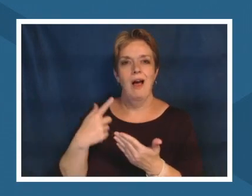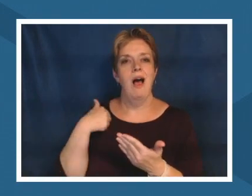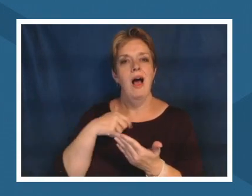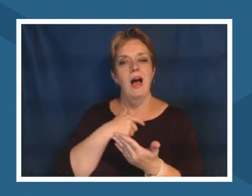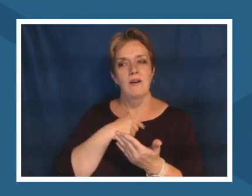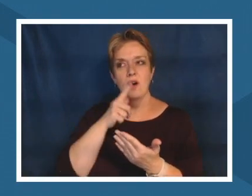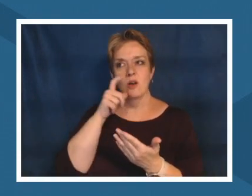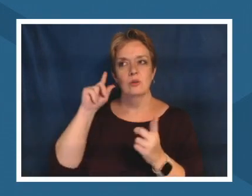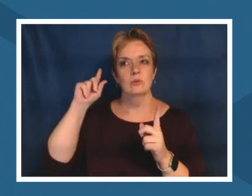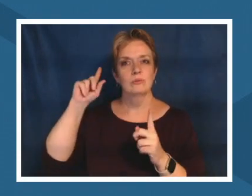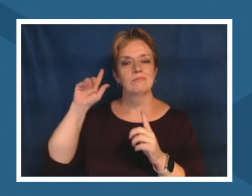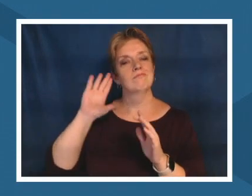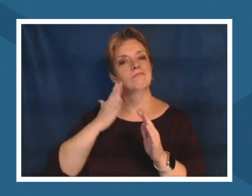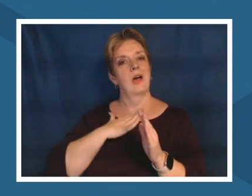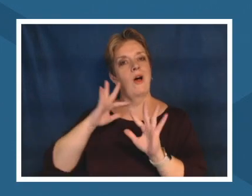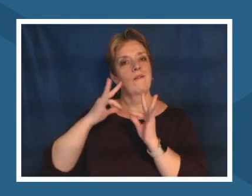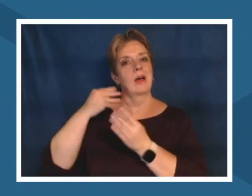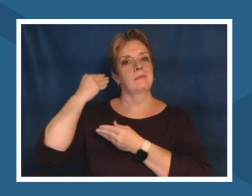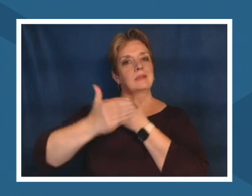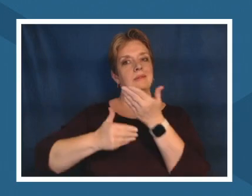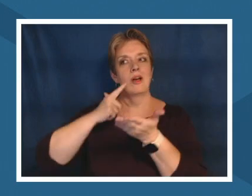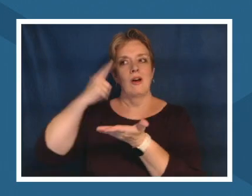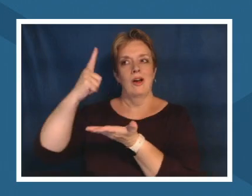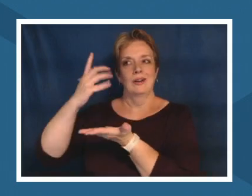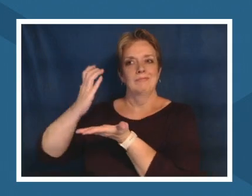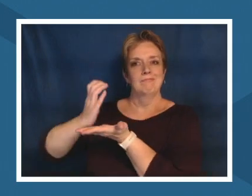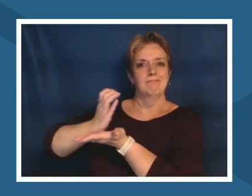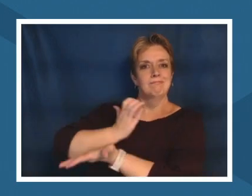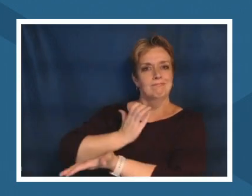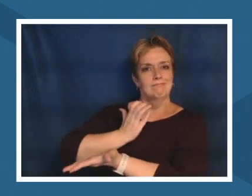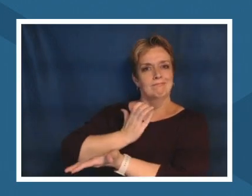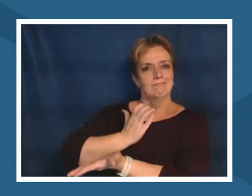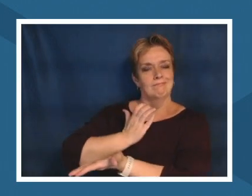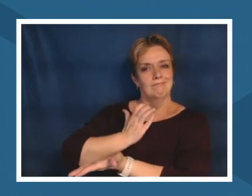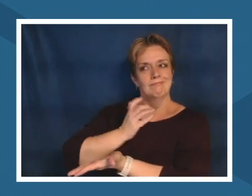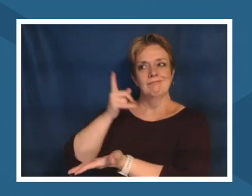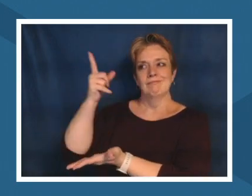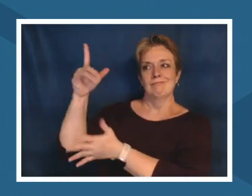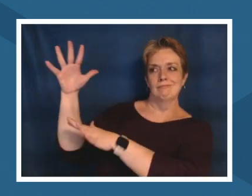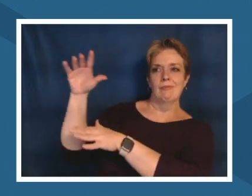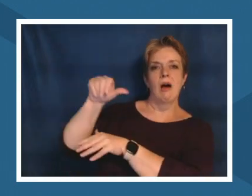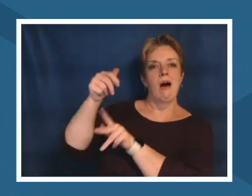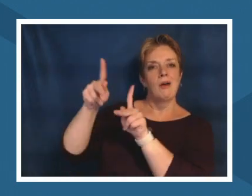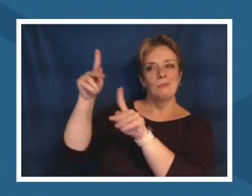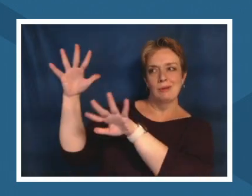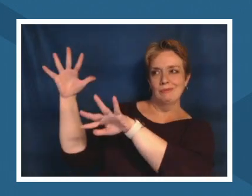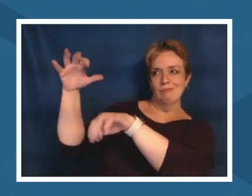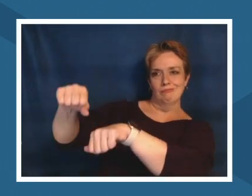um and whose homelands are occupied